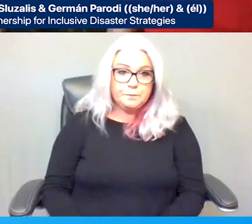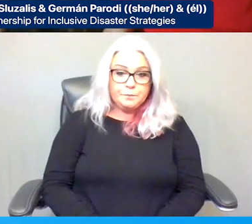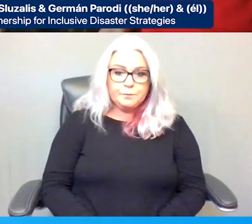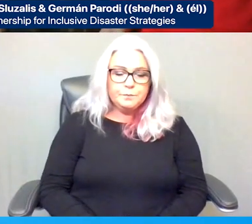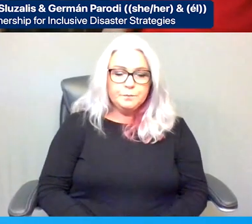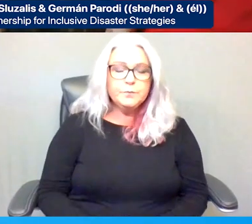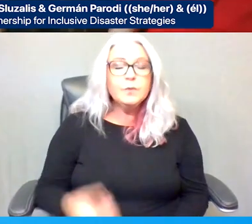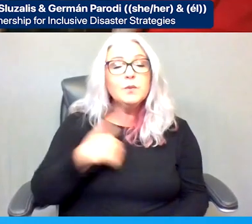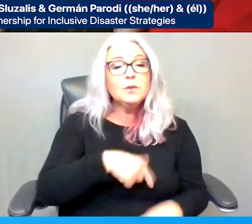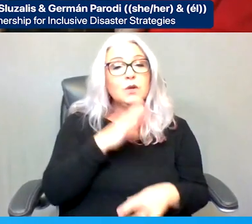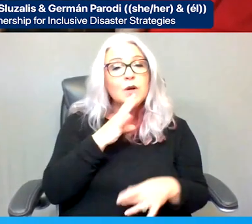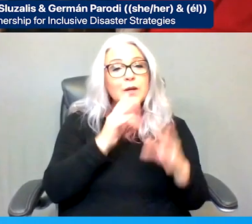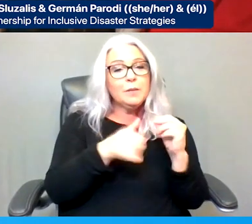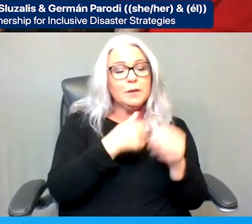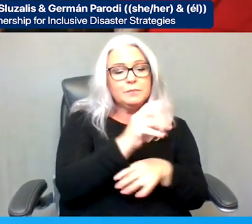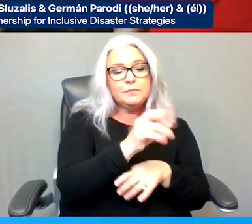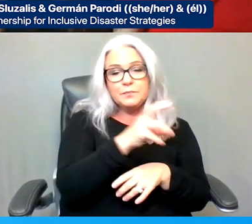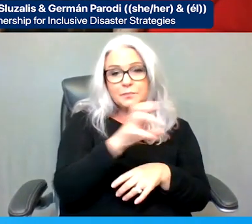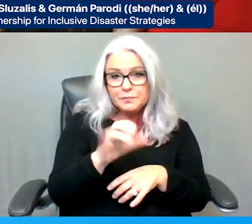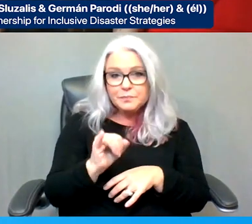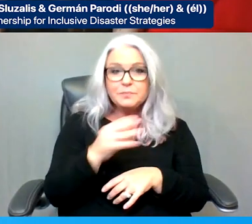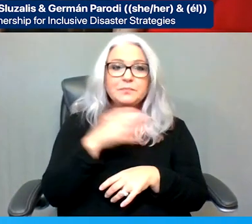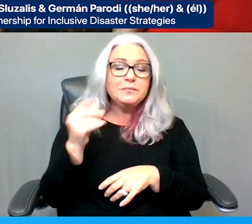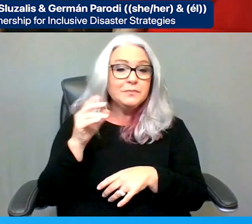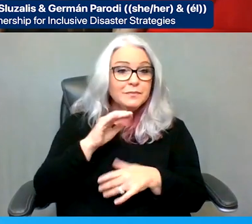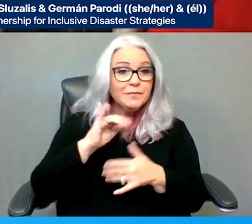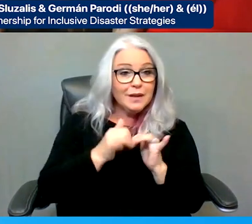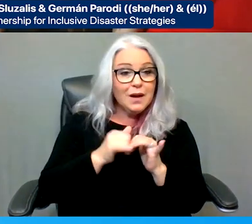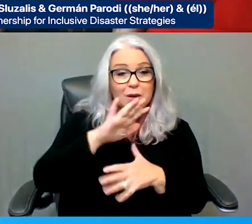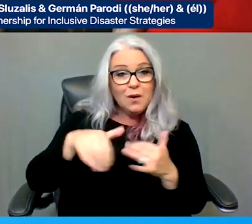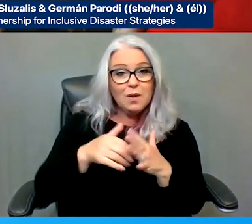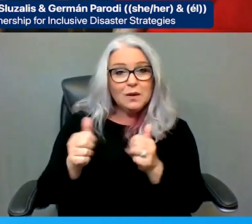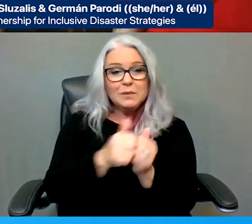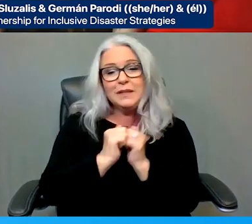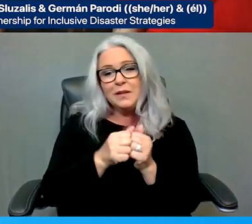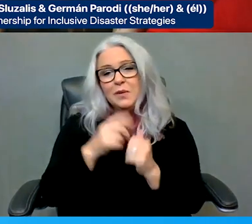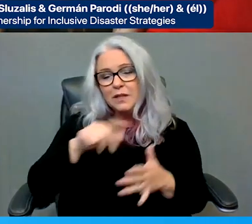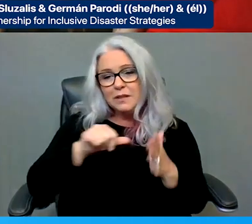work, and you see how it comes together, and we need to be kind of emphasizing that.